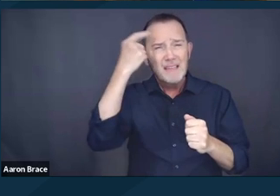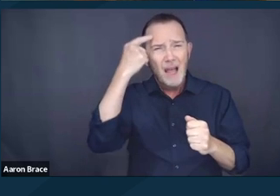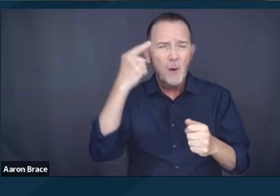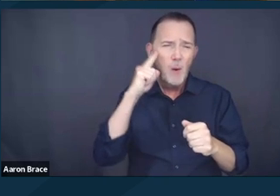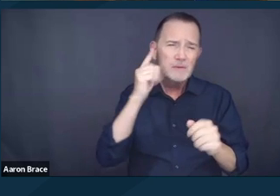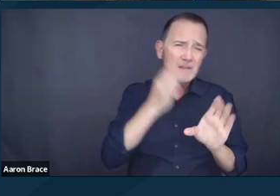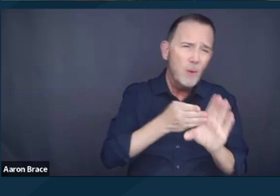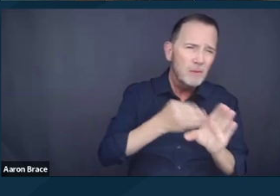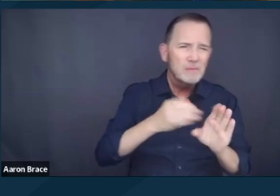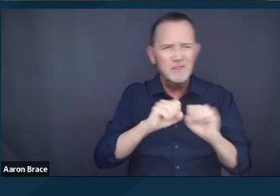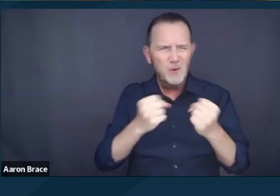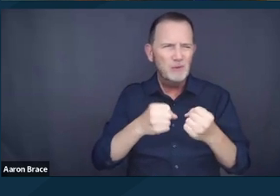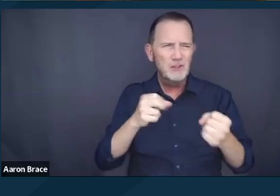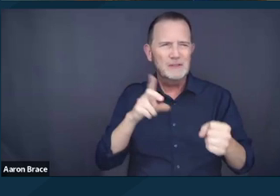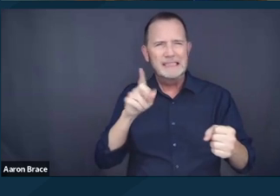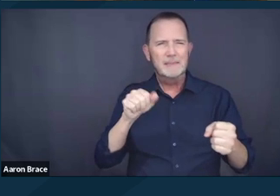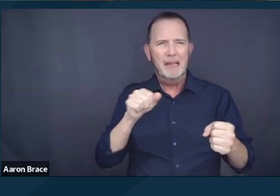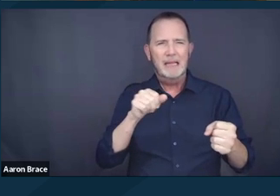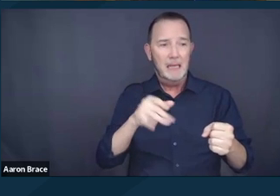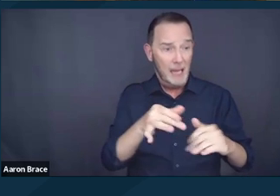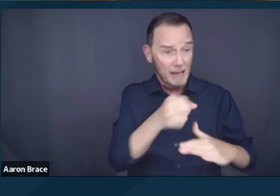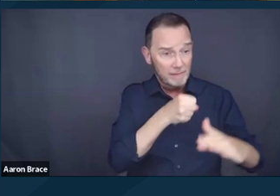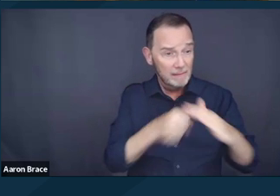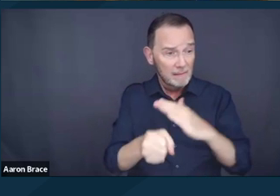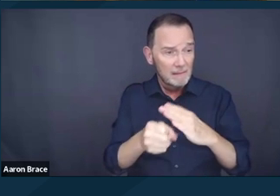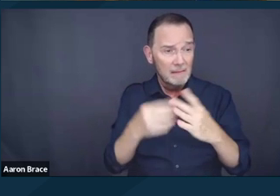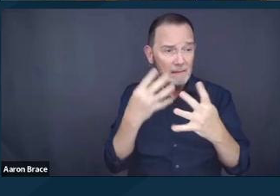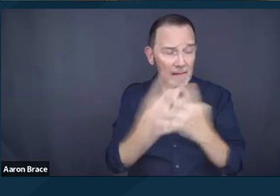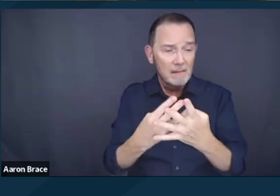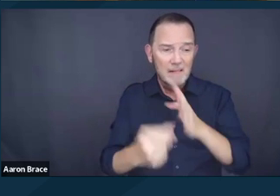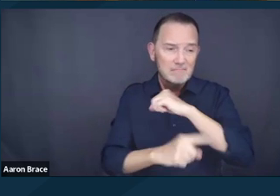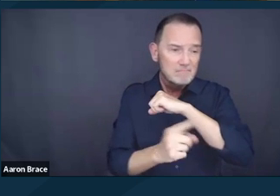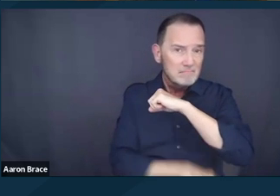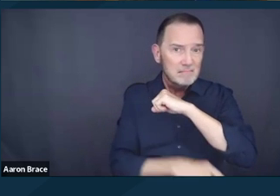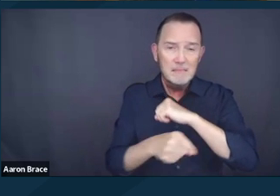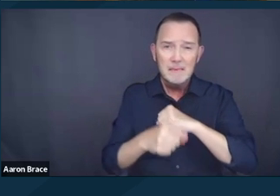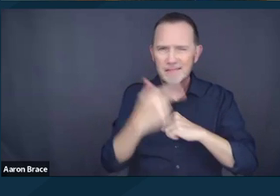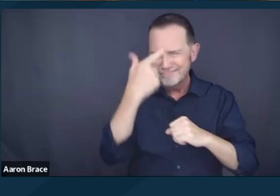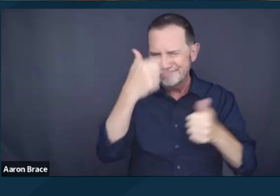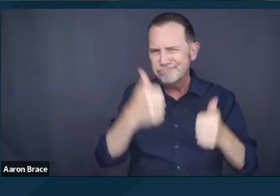"result in extended isolation, segregation, "further deterioration of mental health,